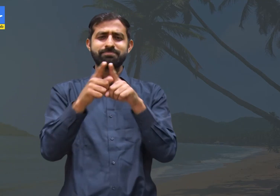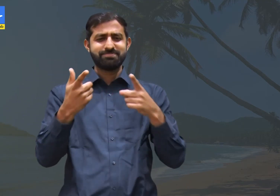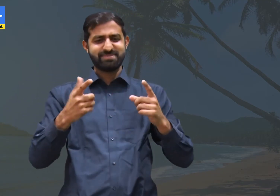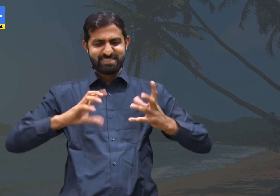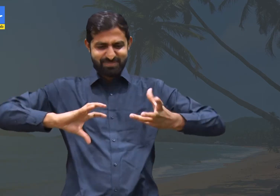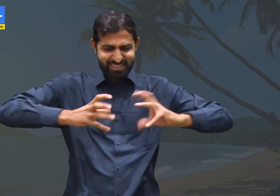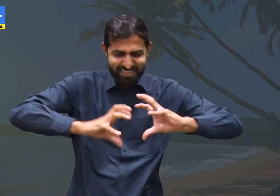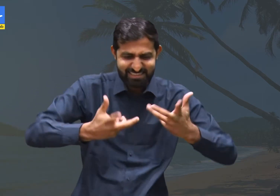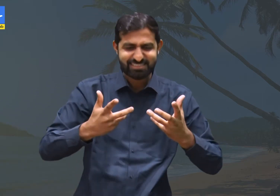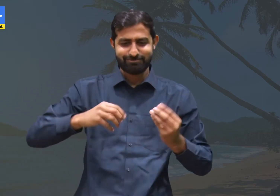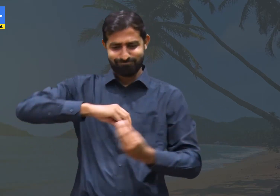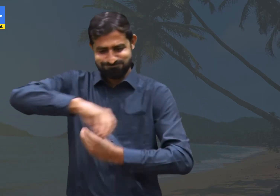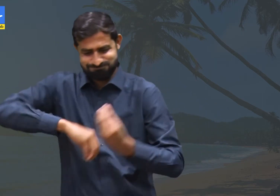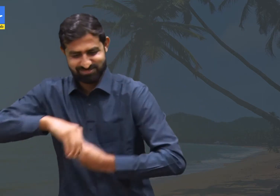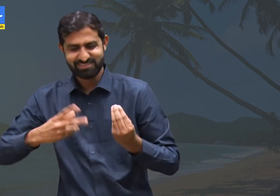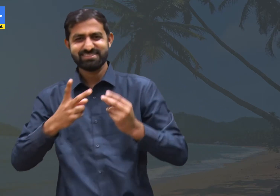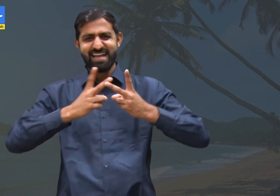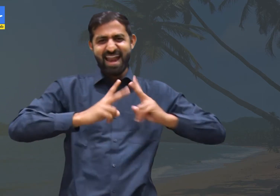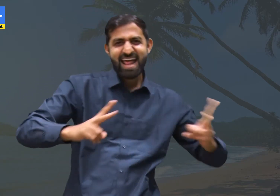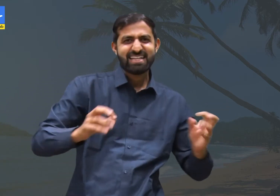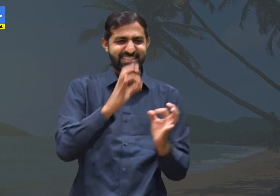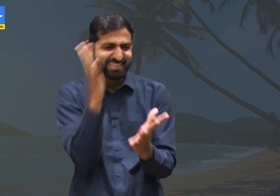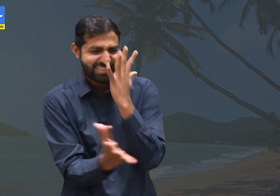Similarly, those mixers, time tested and fire furnaces